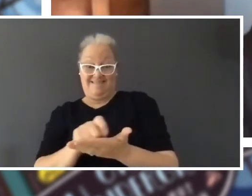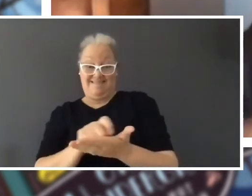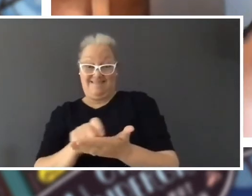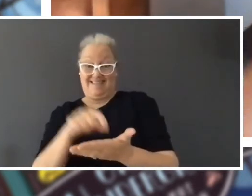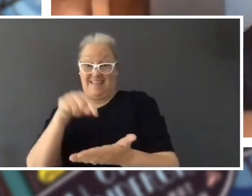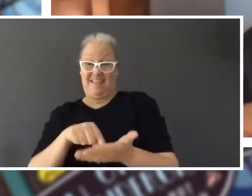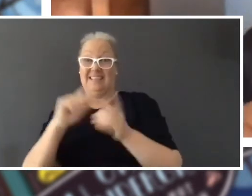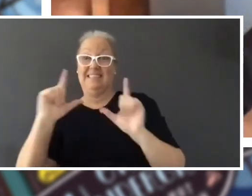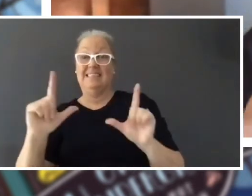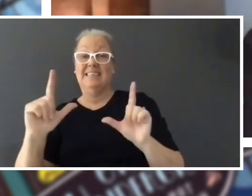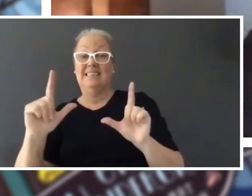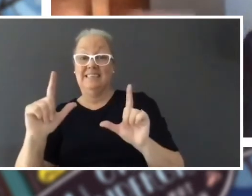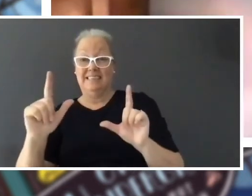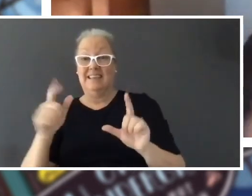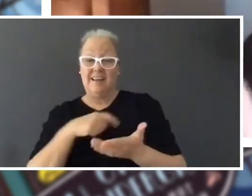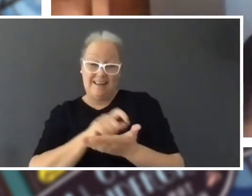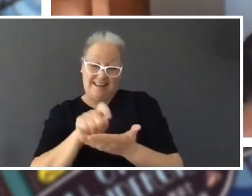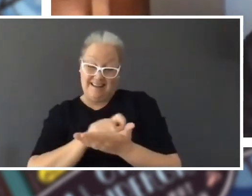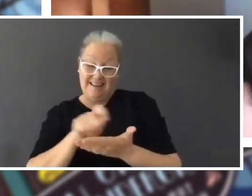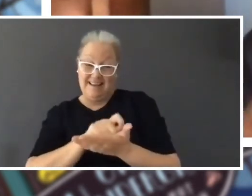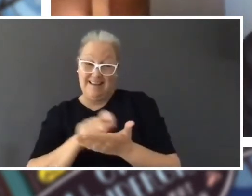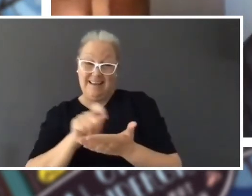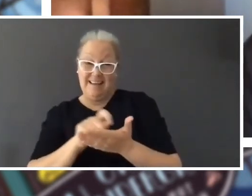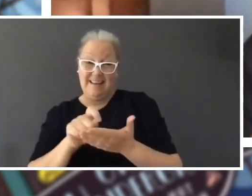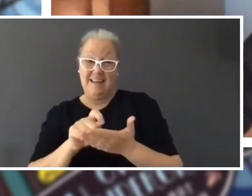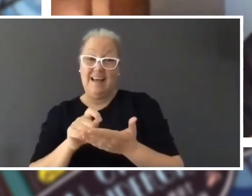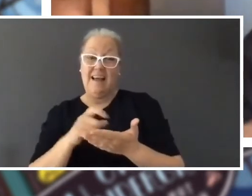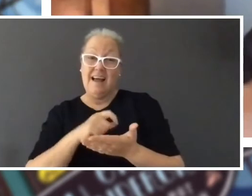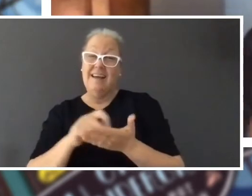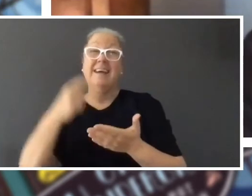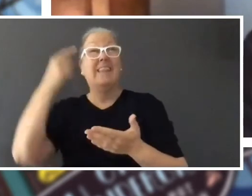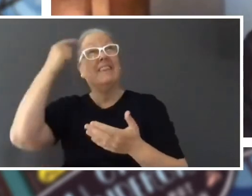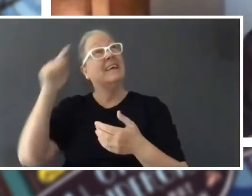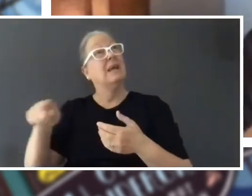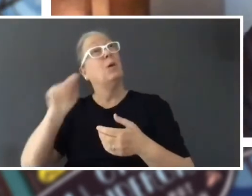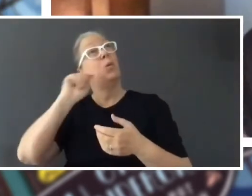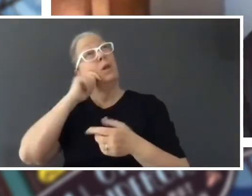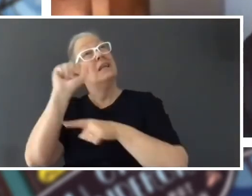myself right up to it and I wrote him thinking about whether he'll pull it or not and that was the moment when I knew what